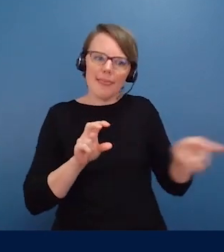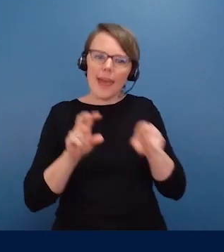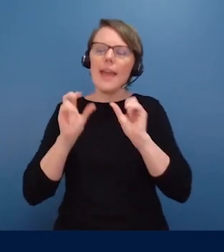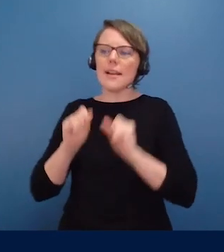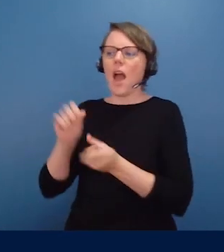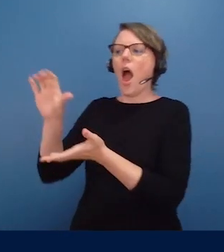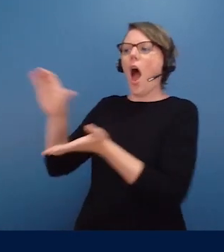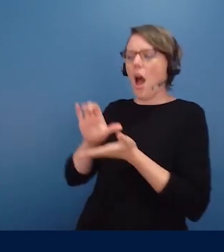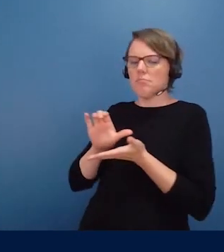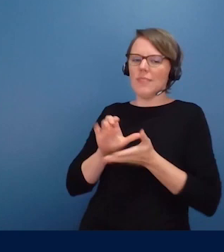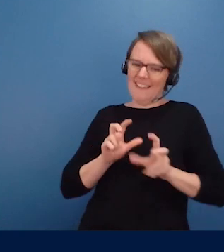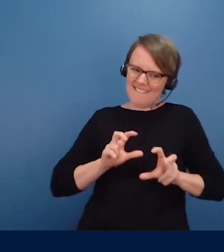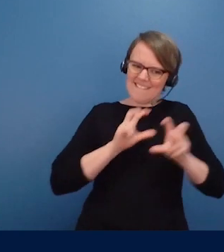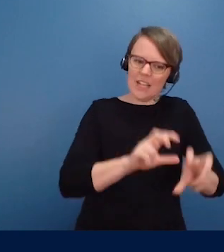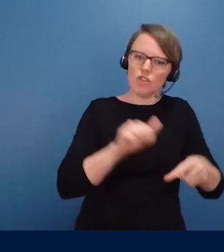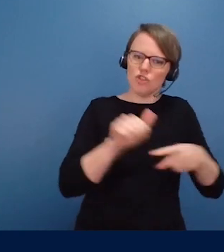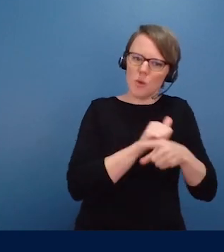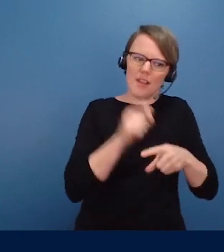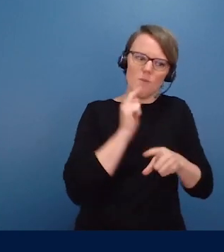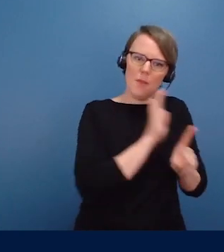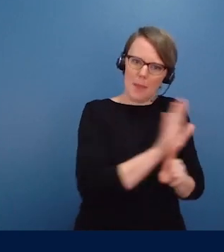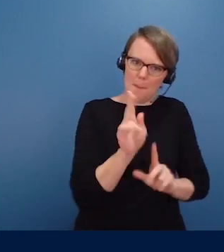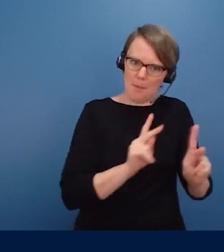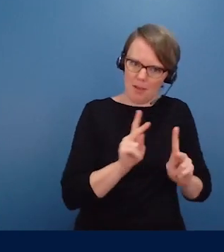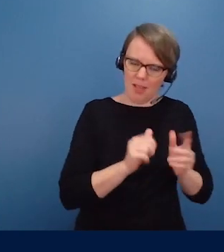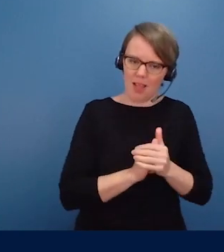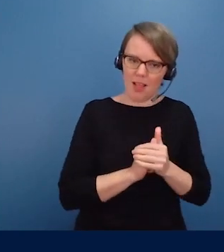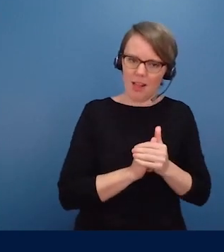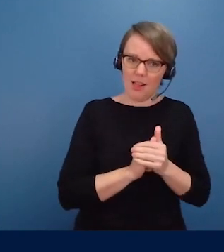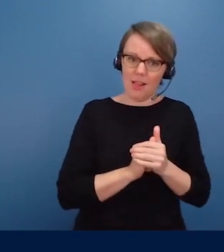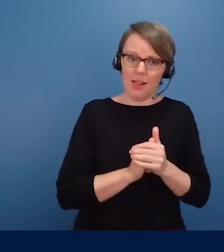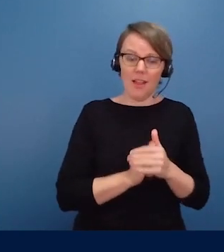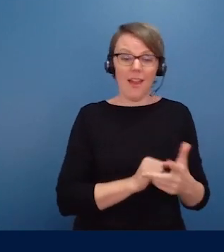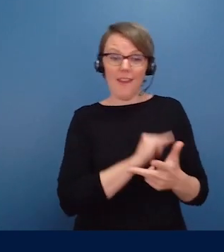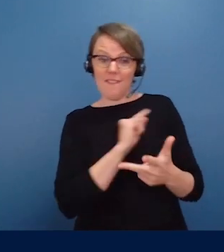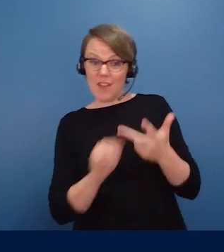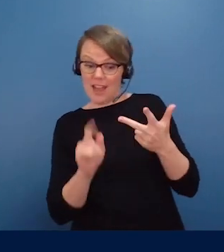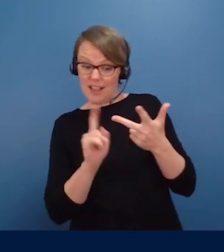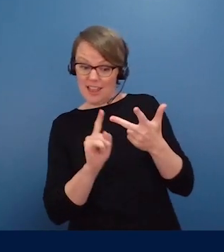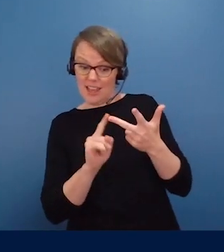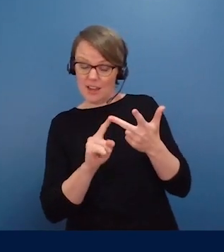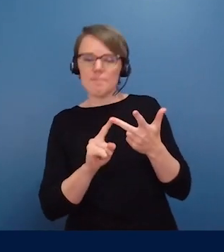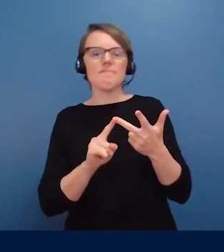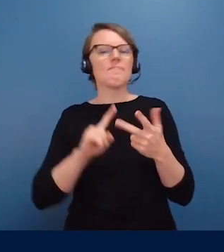and new opportunities for their people. And finally, there is an opportunity for governments